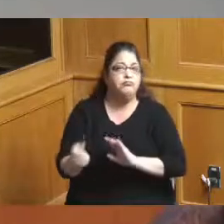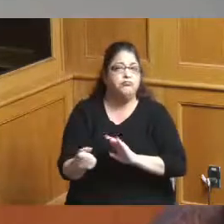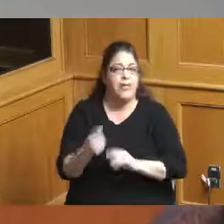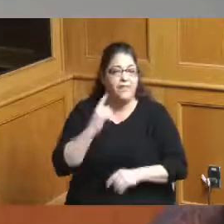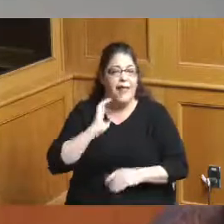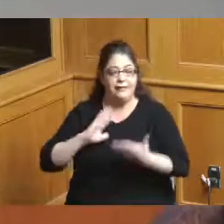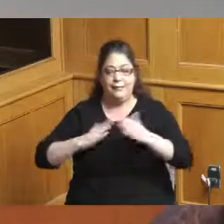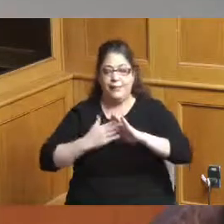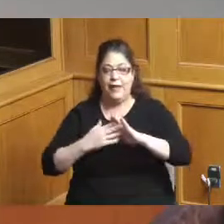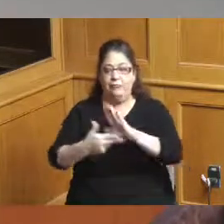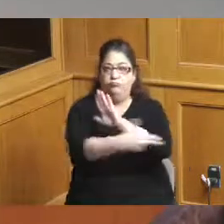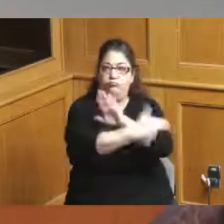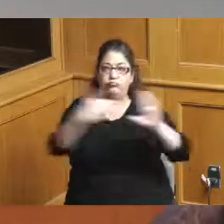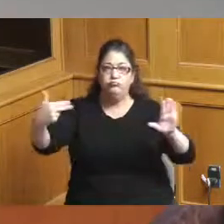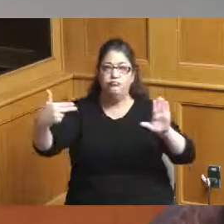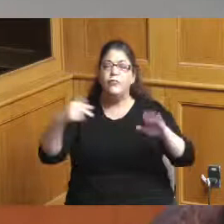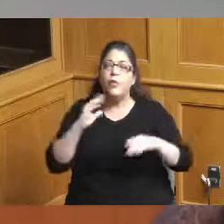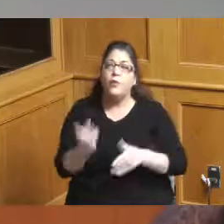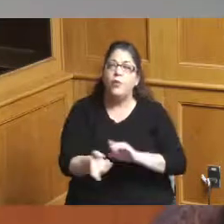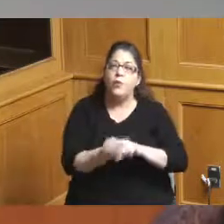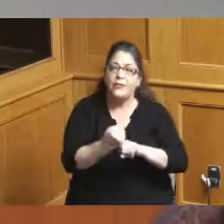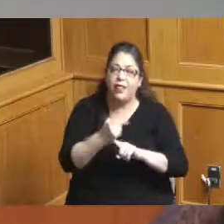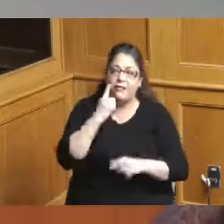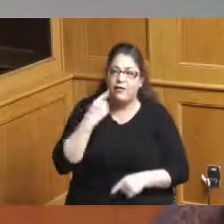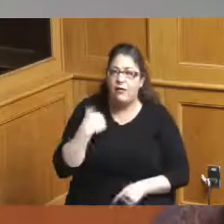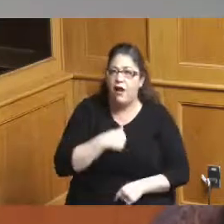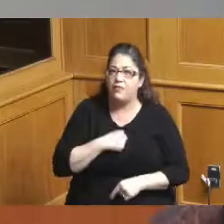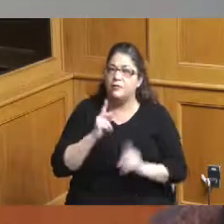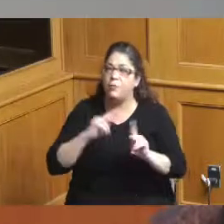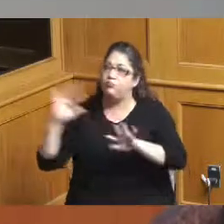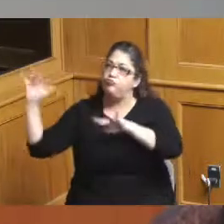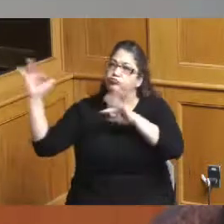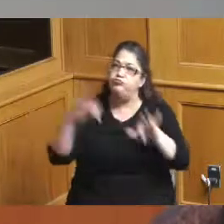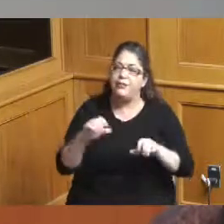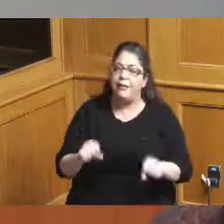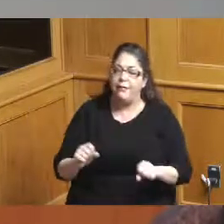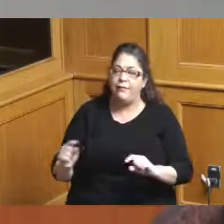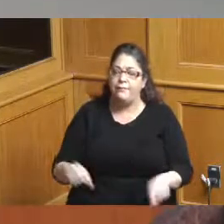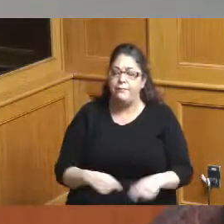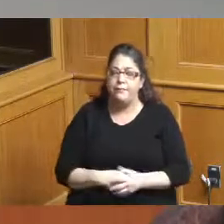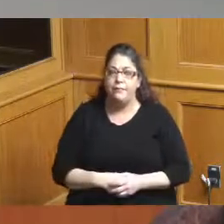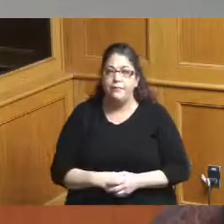things that we were thinking through at that time when we made that it was a substantial investment